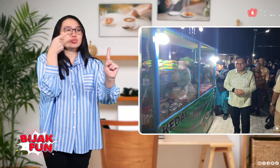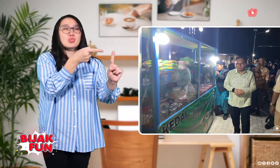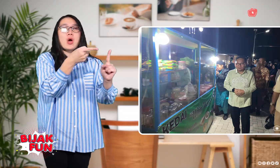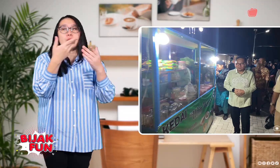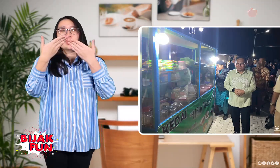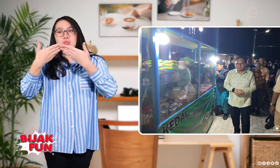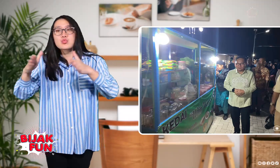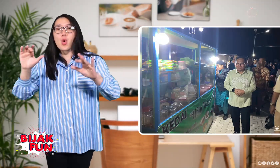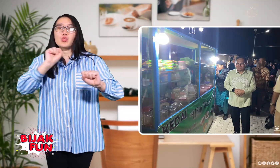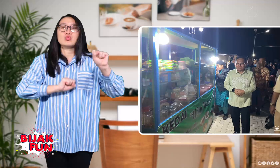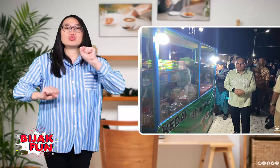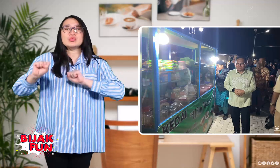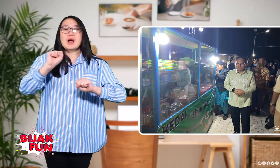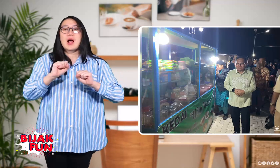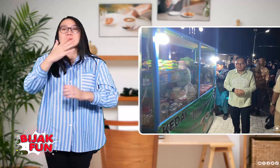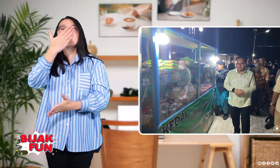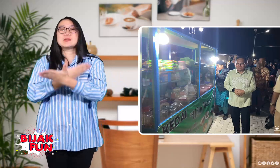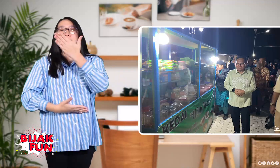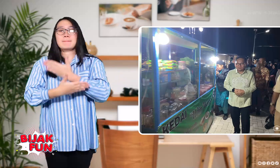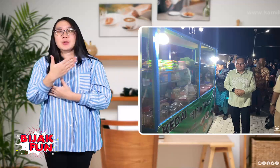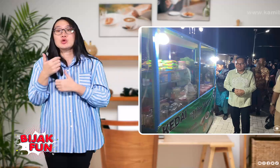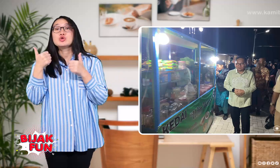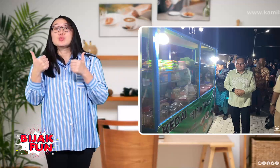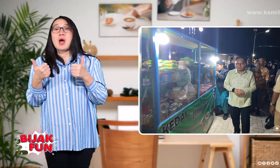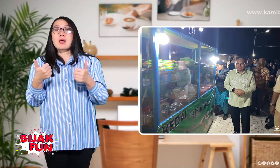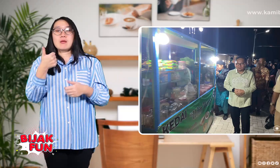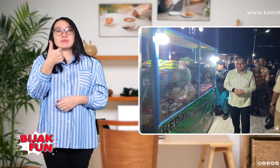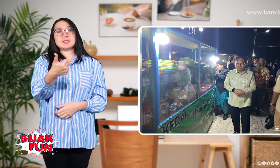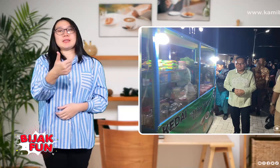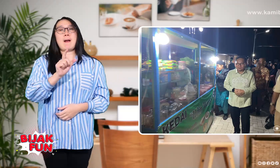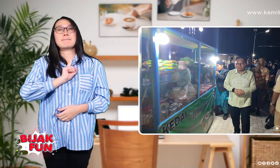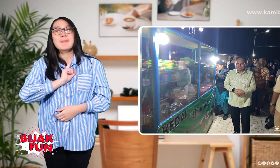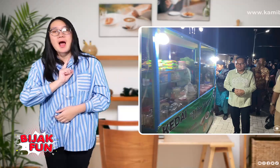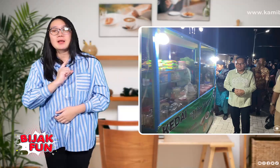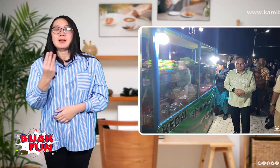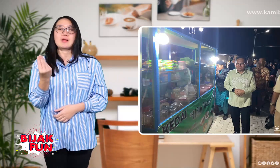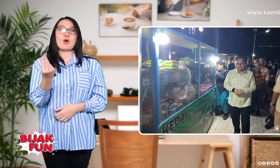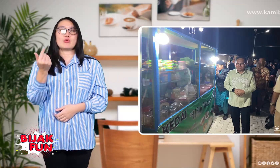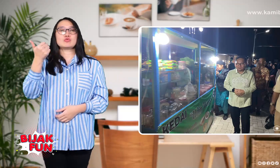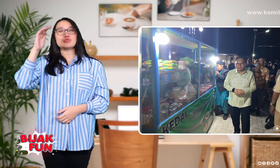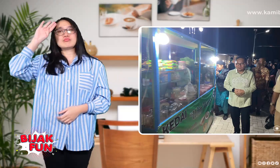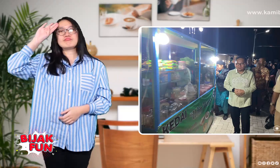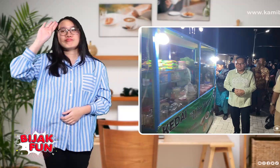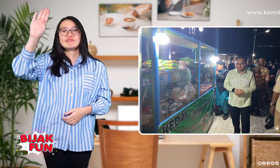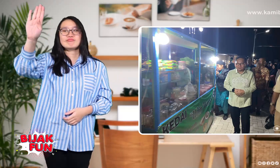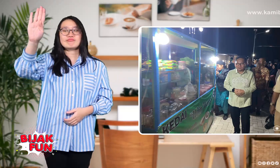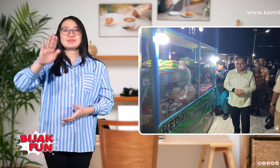which aims to open a disability business so that they can be economically independent in the future.